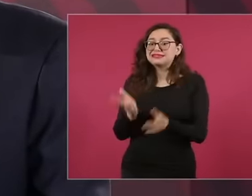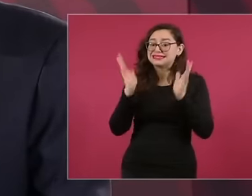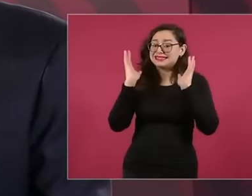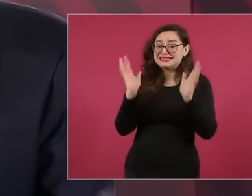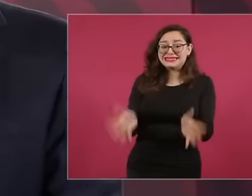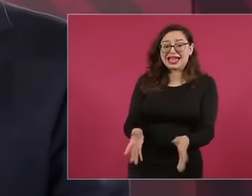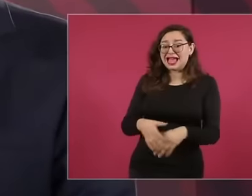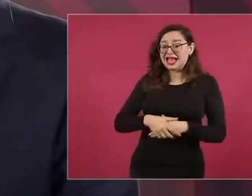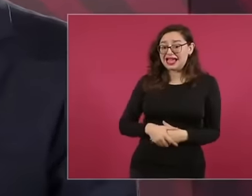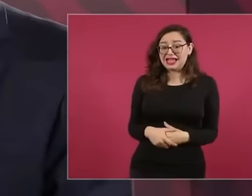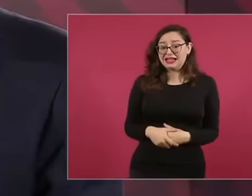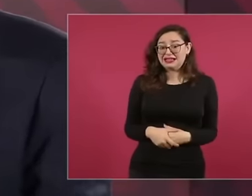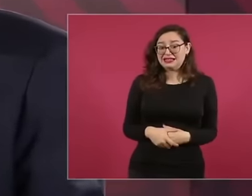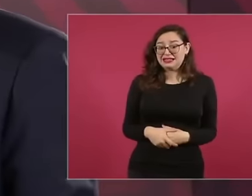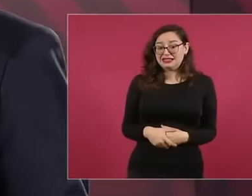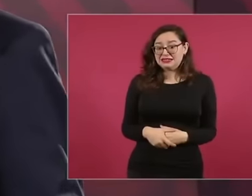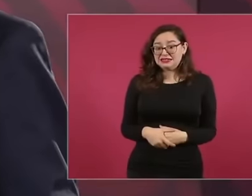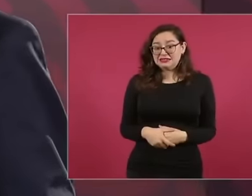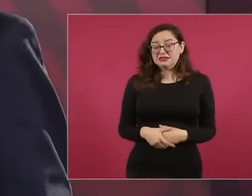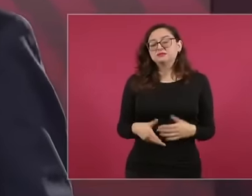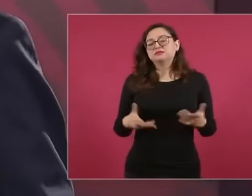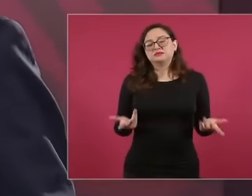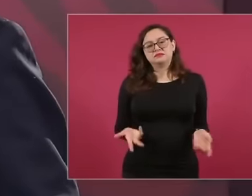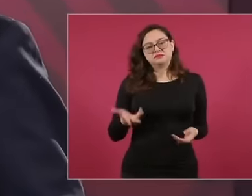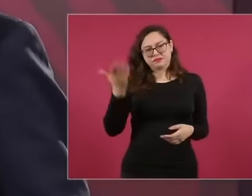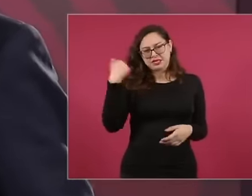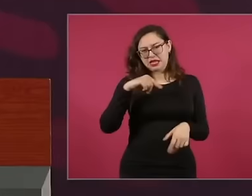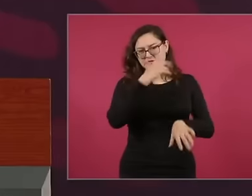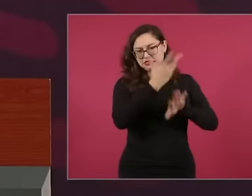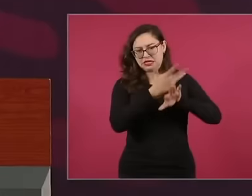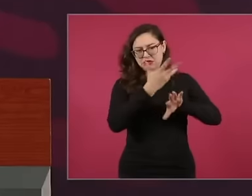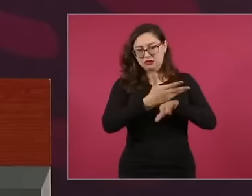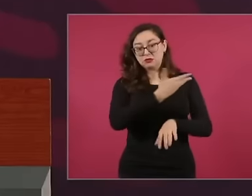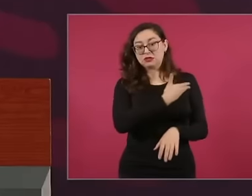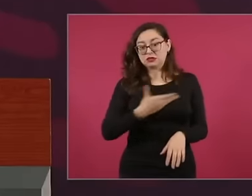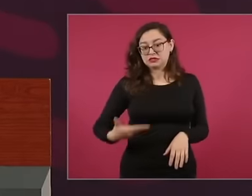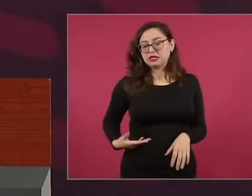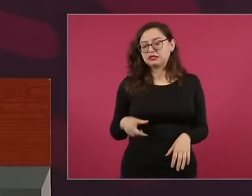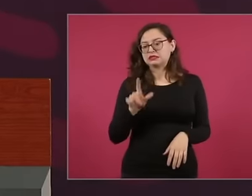Lincoln said that you can fool the people once, twice, but you can't fool them